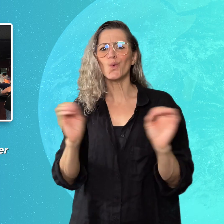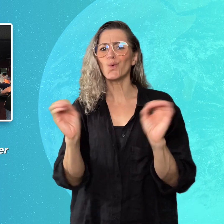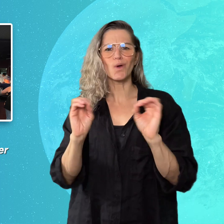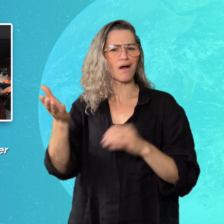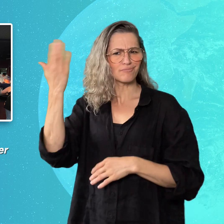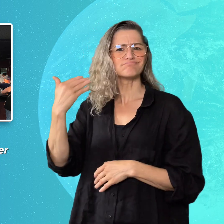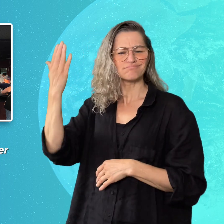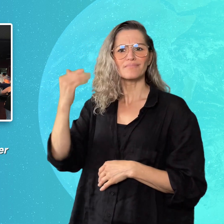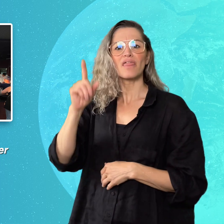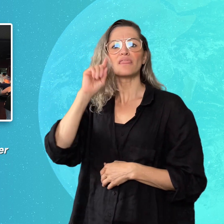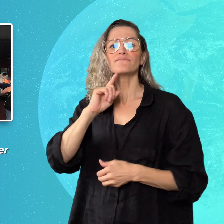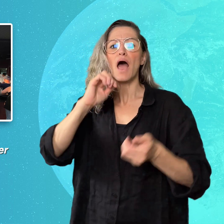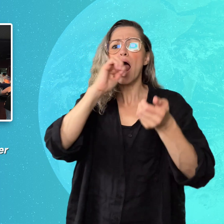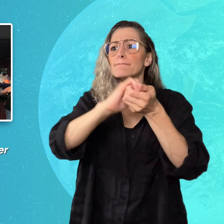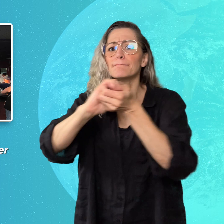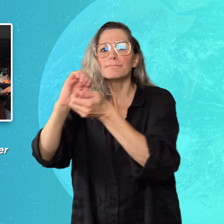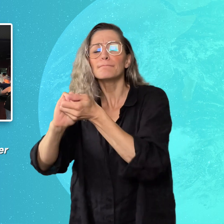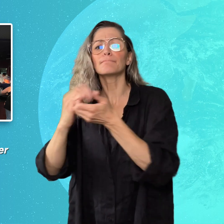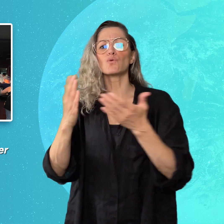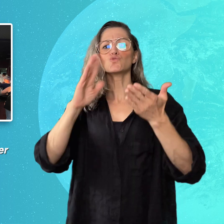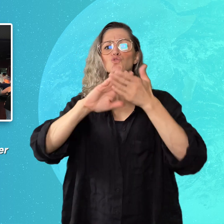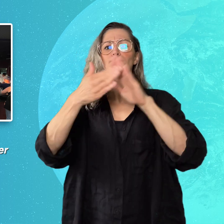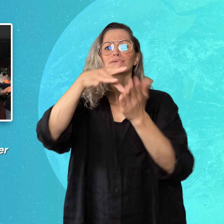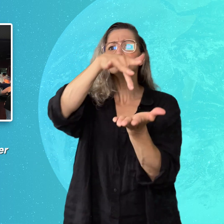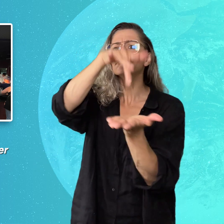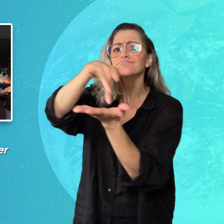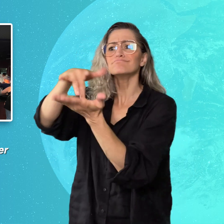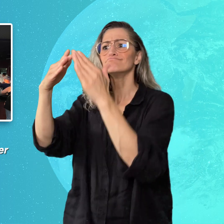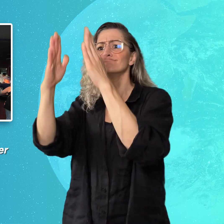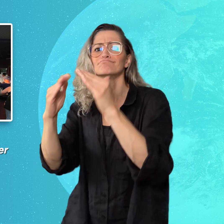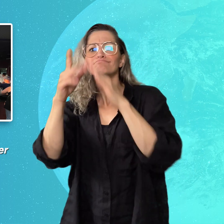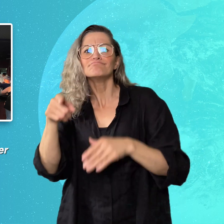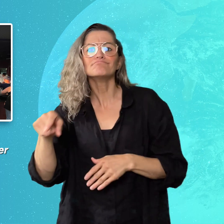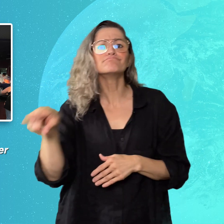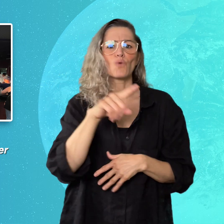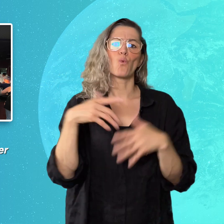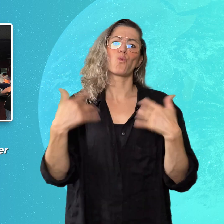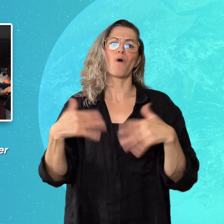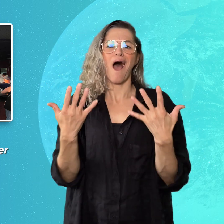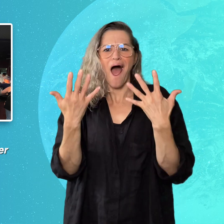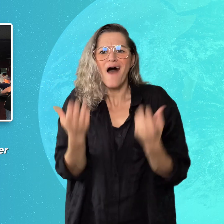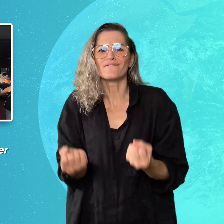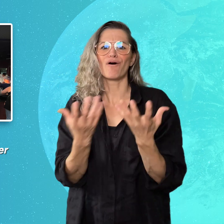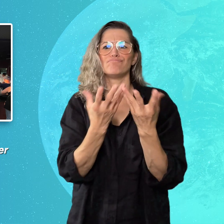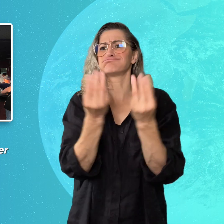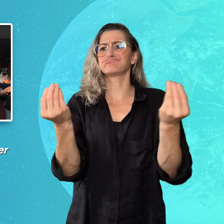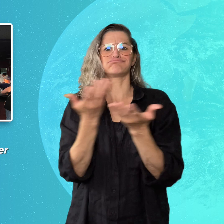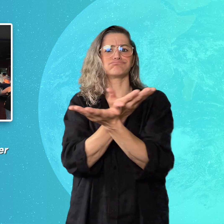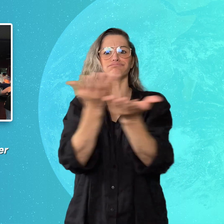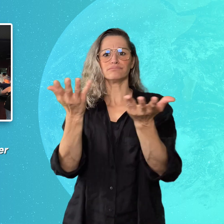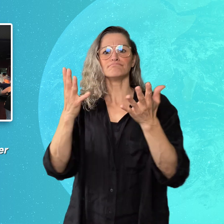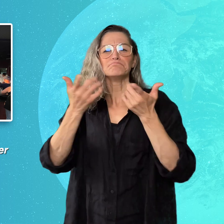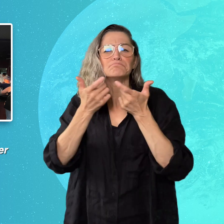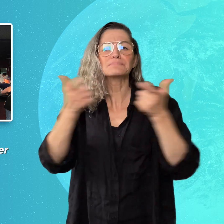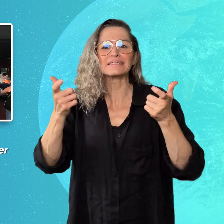Deaf clubs and community centers were common in large cities,